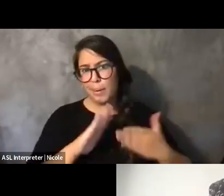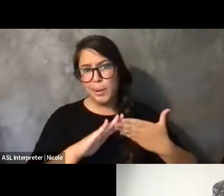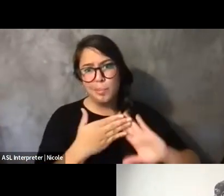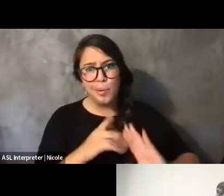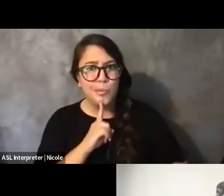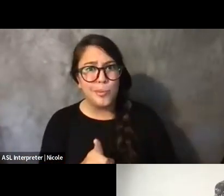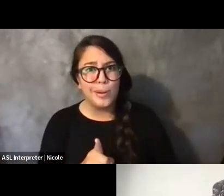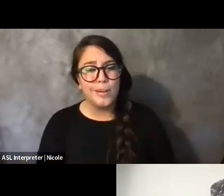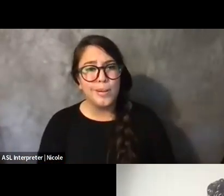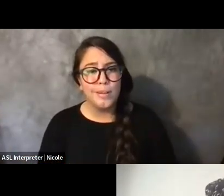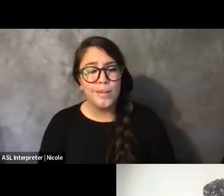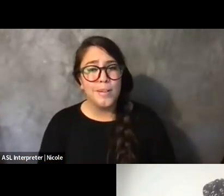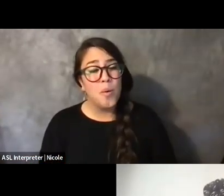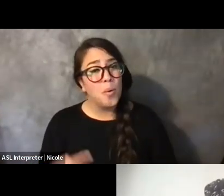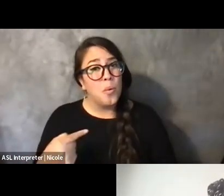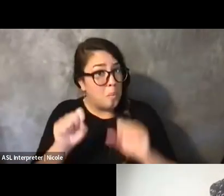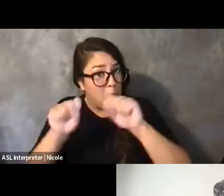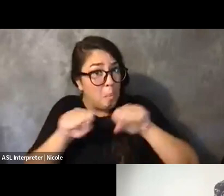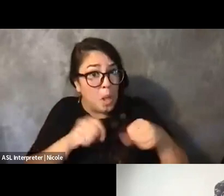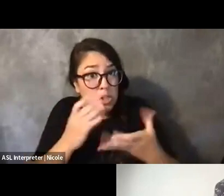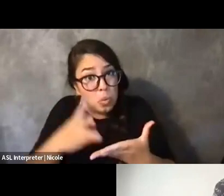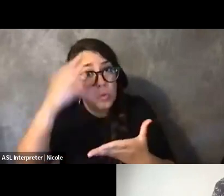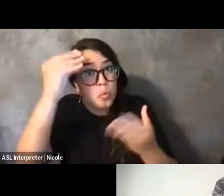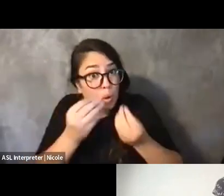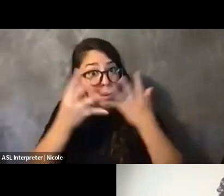And there could -- A lot could be learned if the disability community, especially in academia,